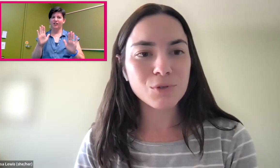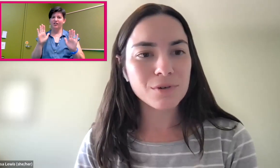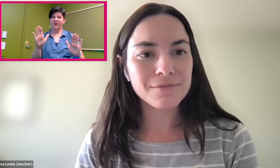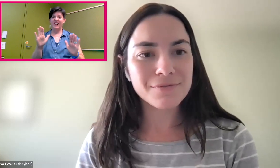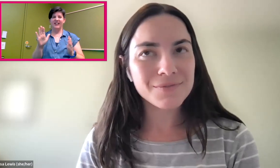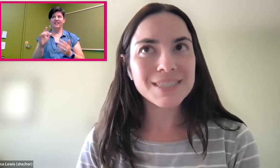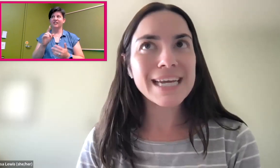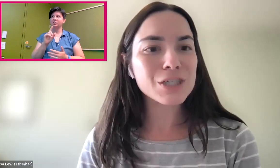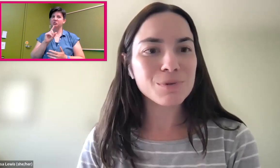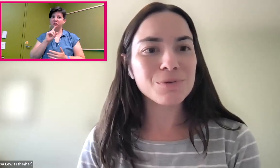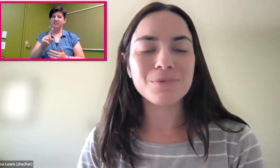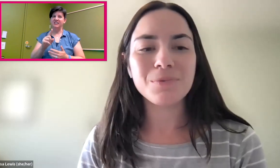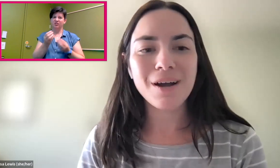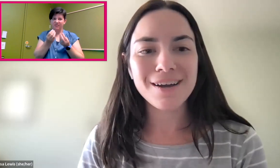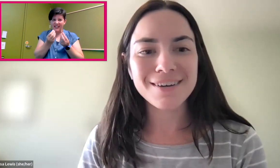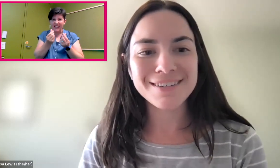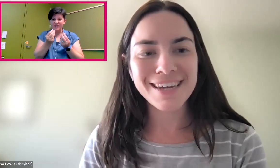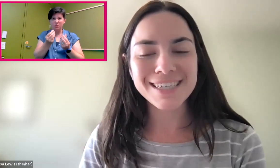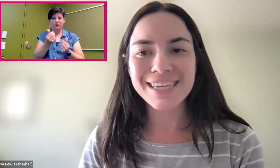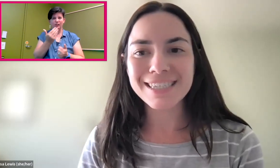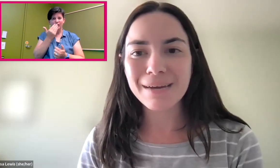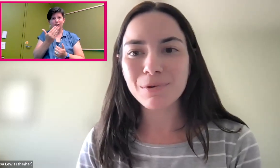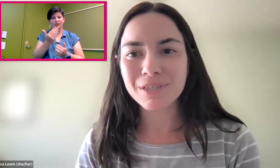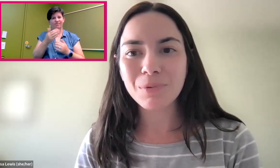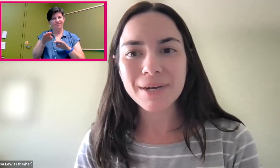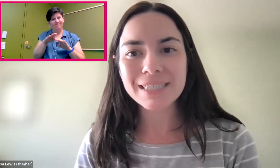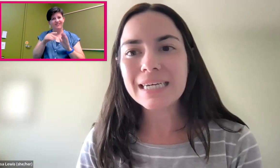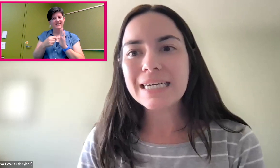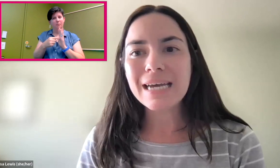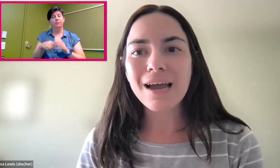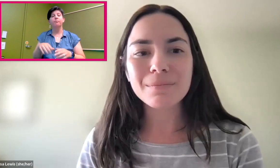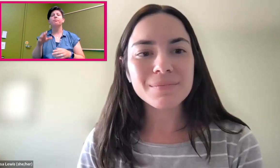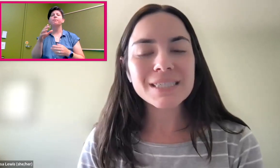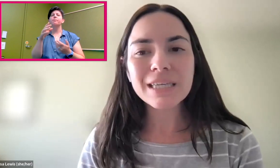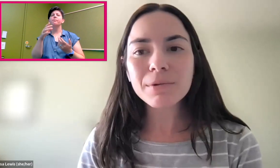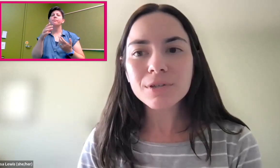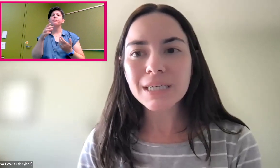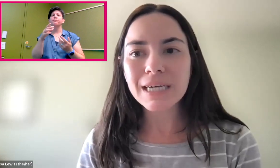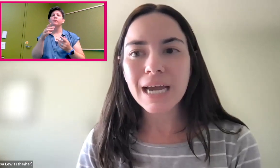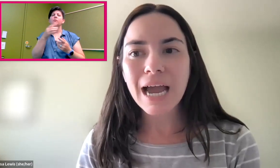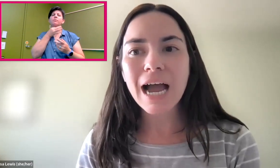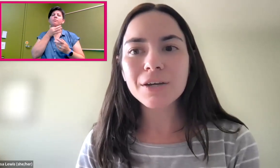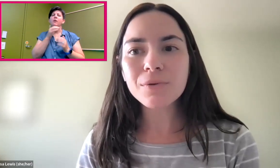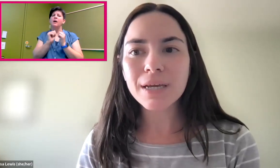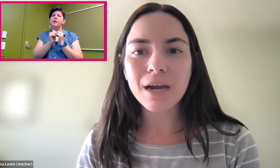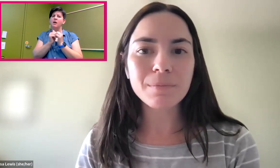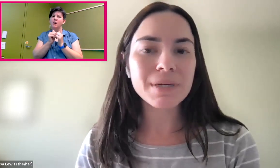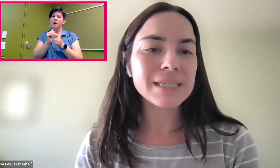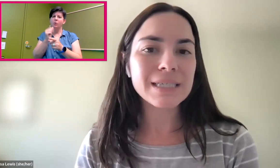sort of tangible examples and points. Similarly, how do you think companies